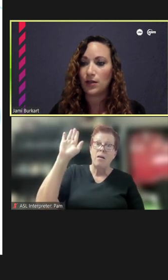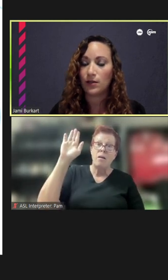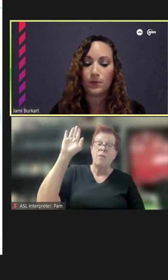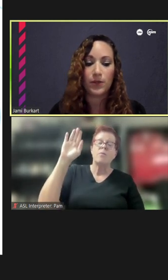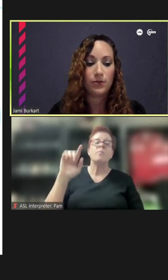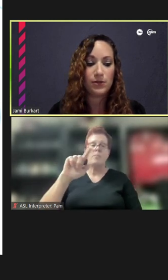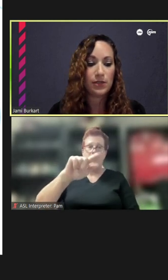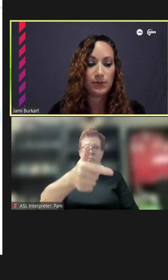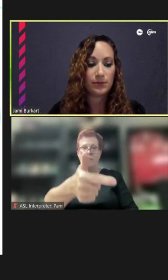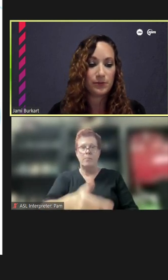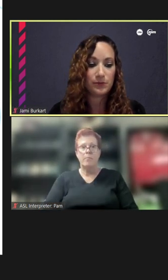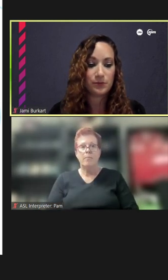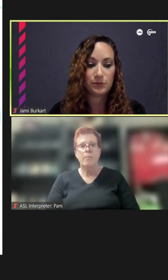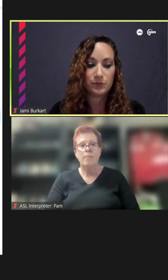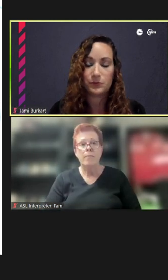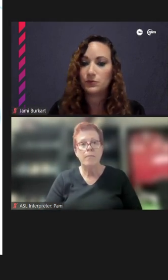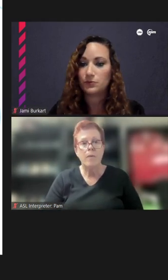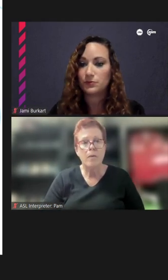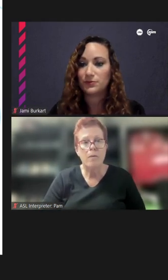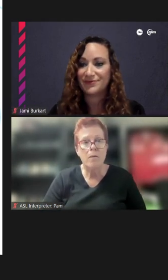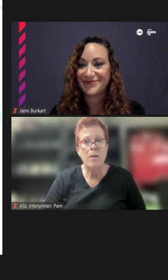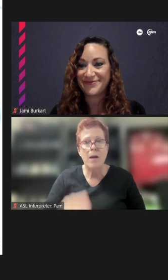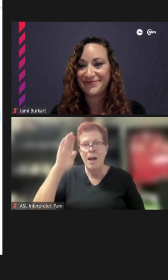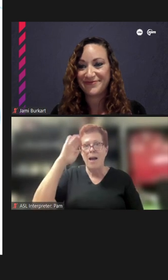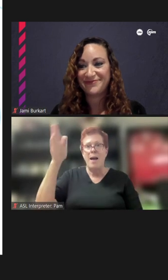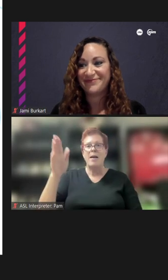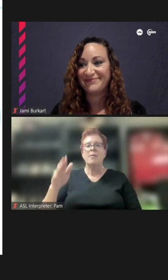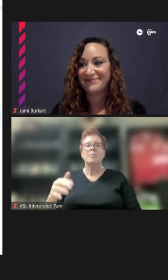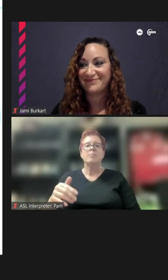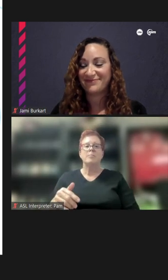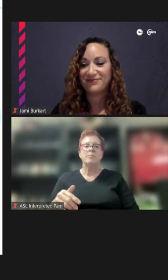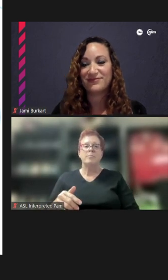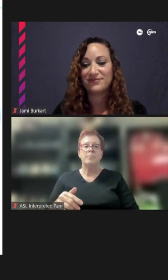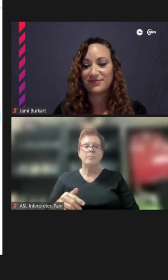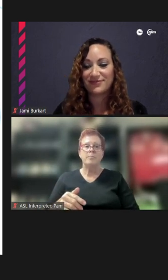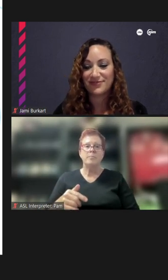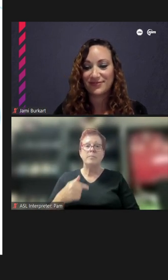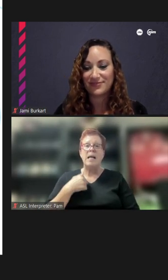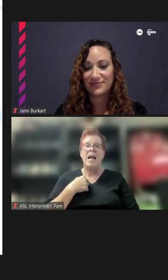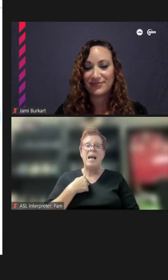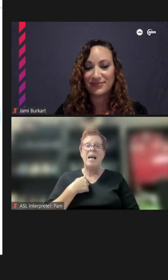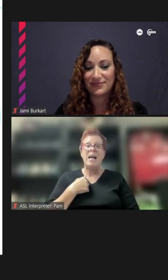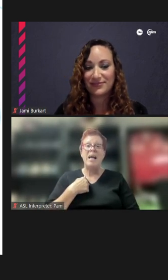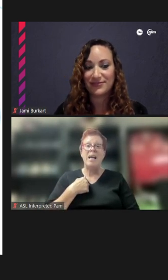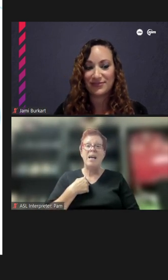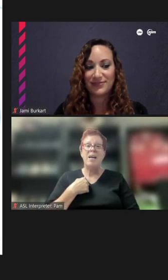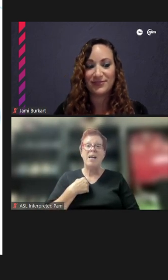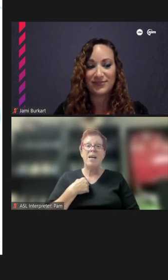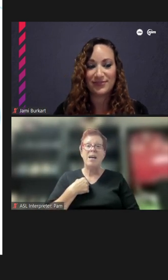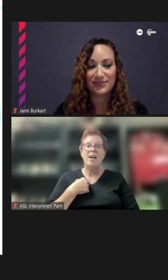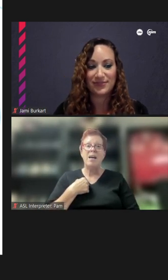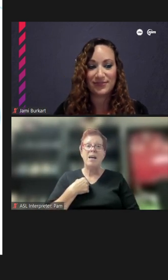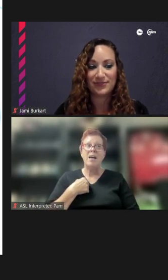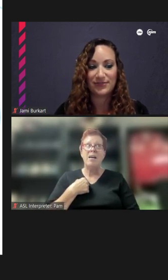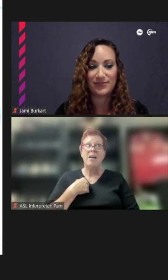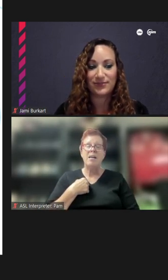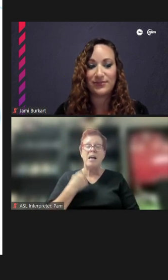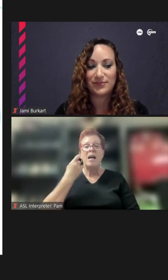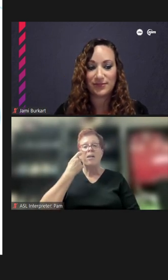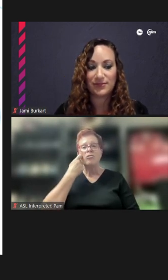him to unmute. Hi, yeah -- I just tagged off a few things of some -- a few people have mentioned.